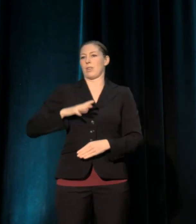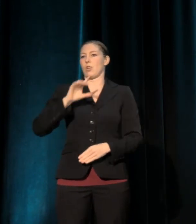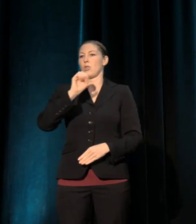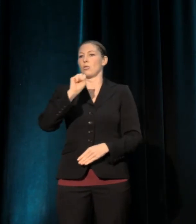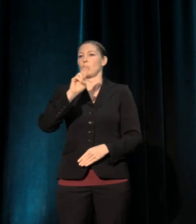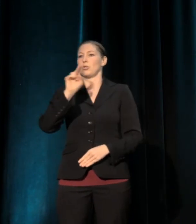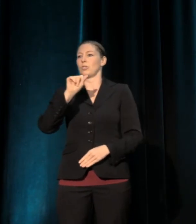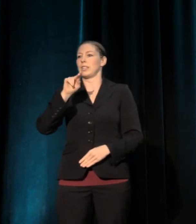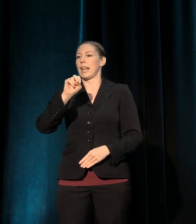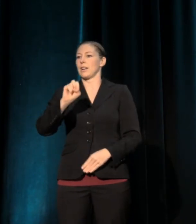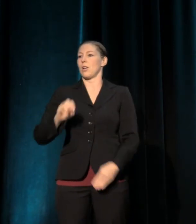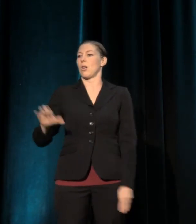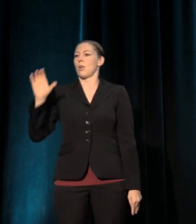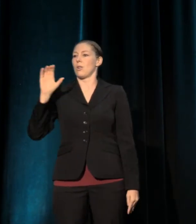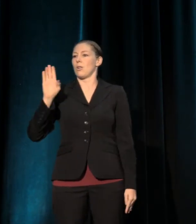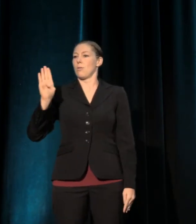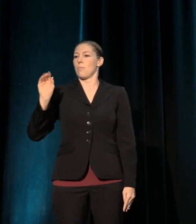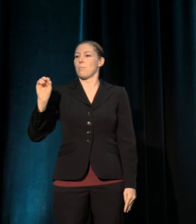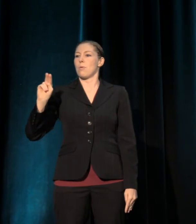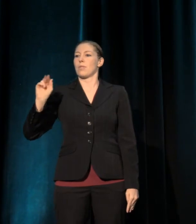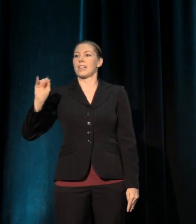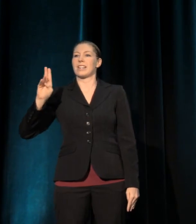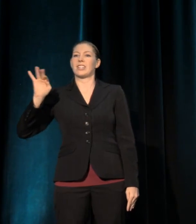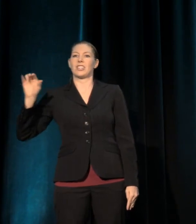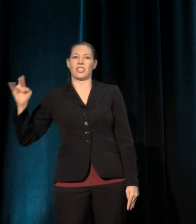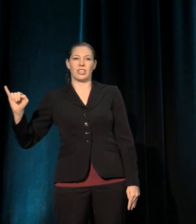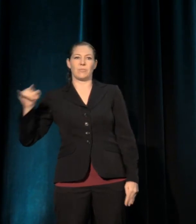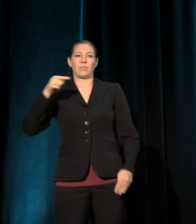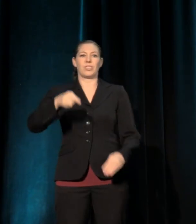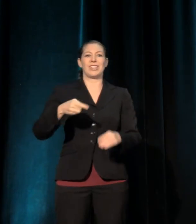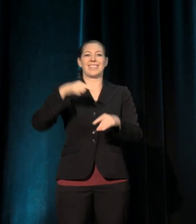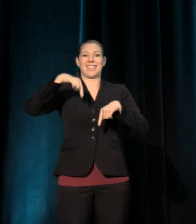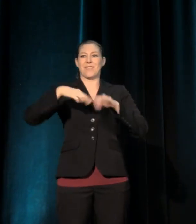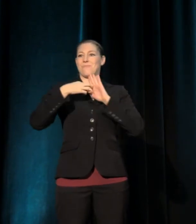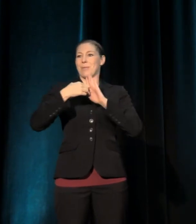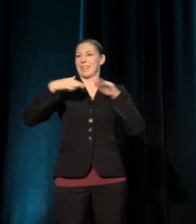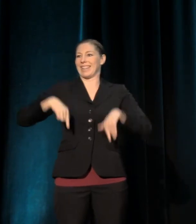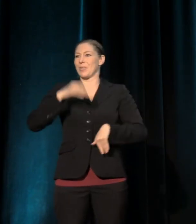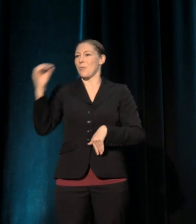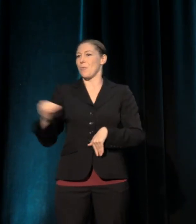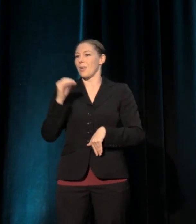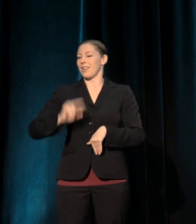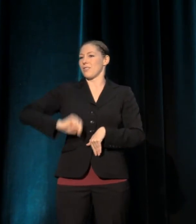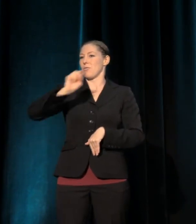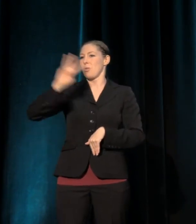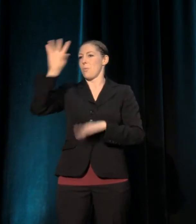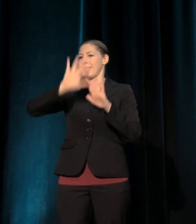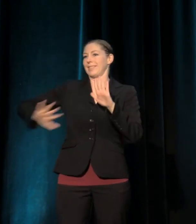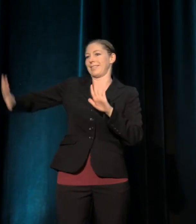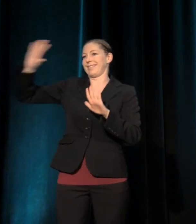She represents the first congressional district of Oregon which comprises the Northwest portion of the state.